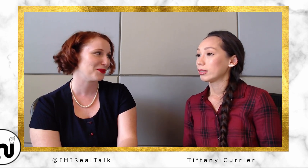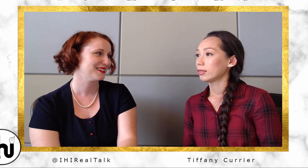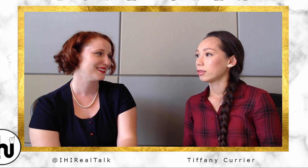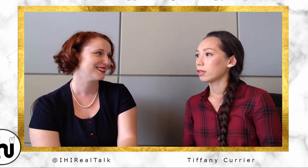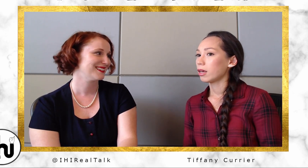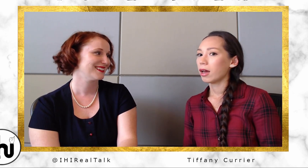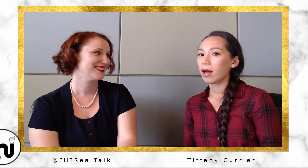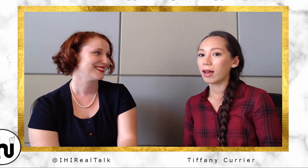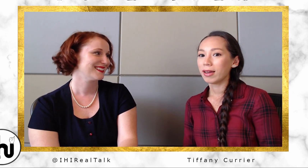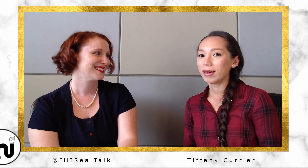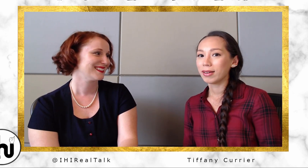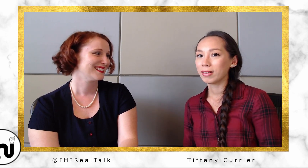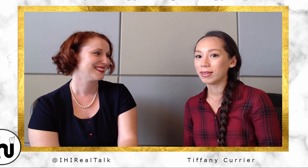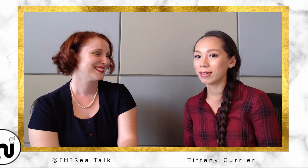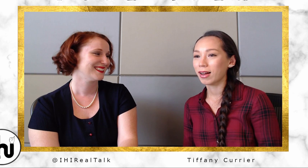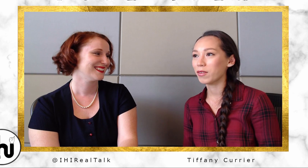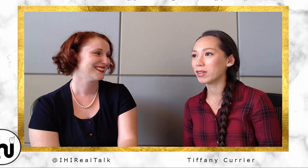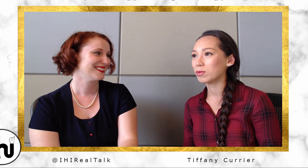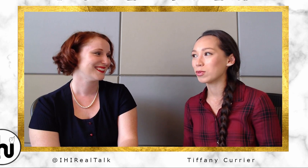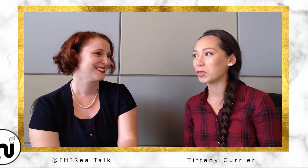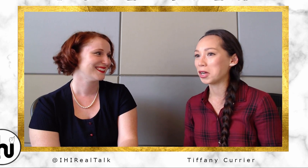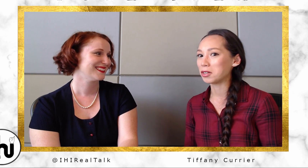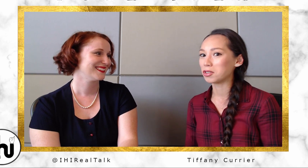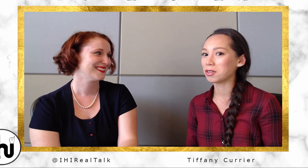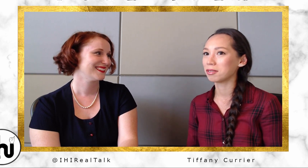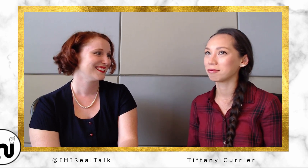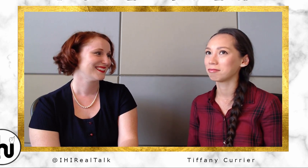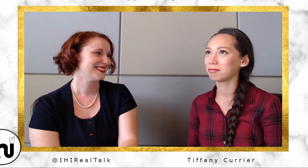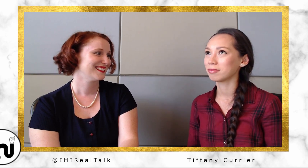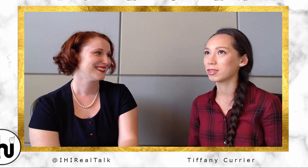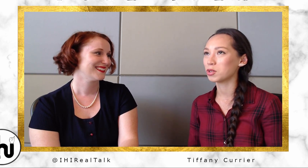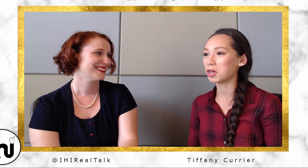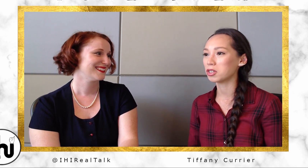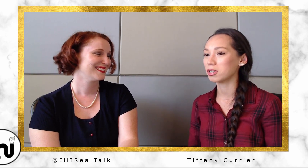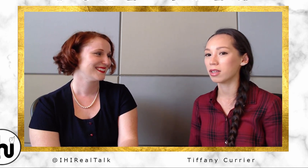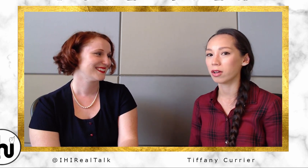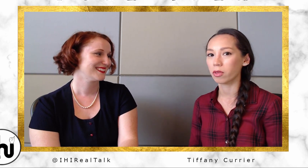Tiffany: Yeah, I... I've had some strange situations. Like, their